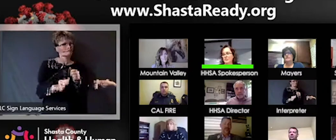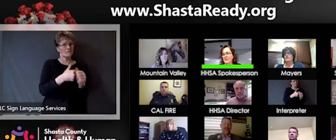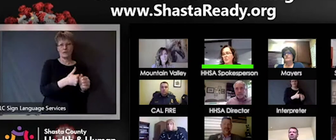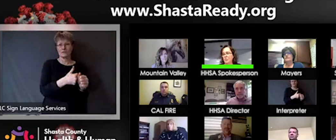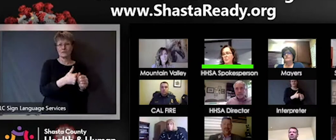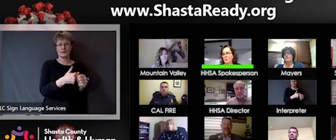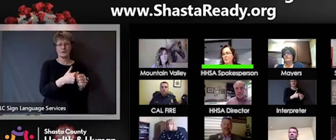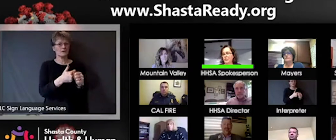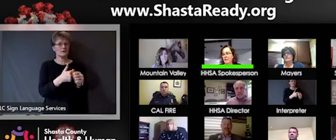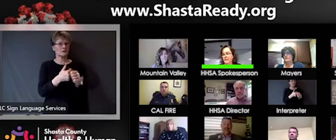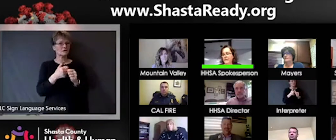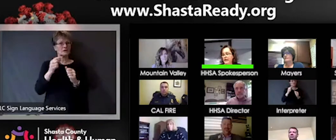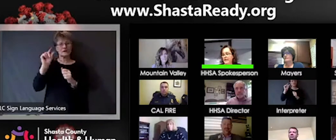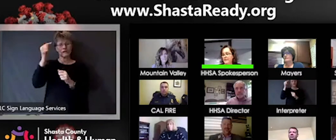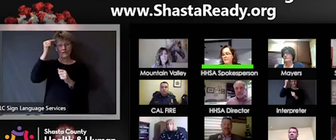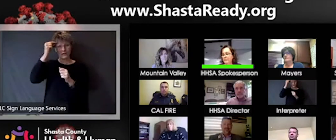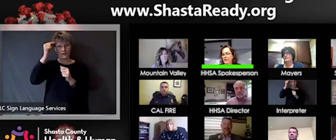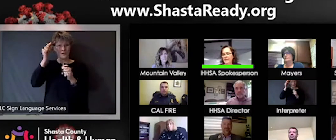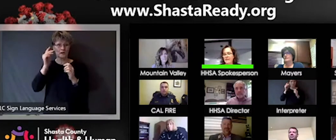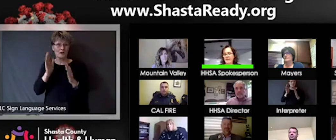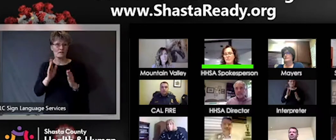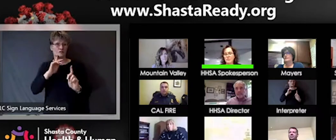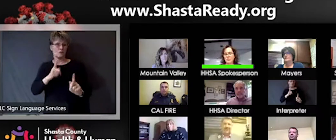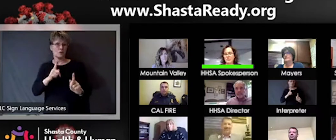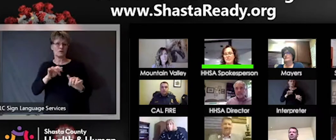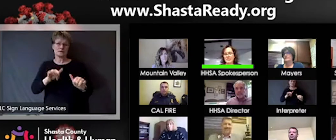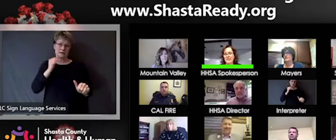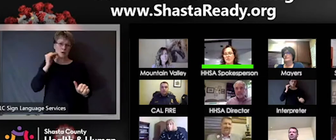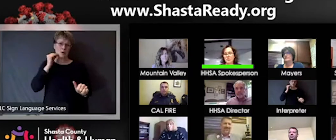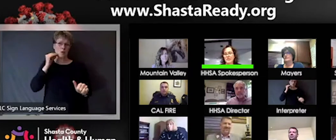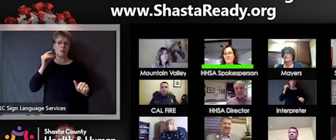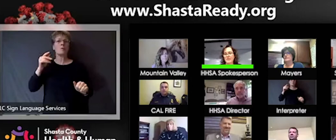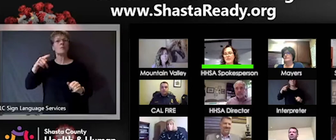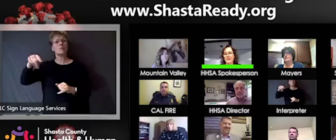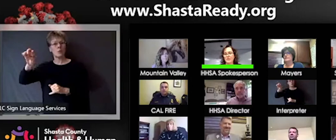governor stay-at-home order. Then I also wanted just to take a quick minute